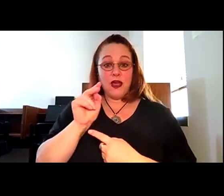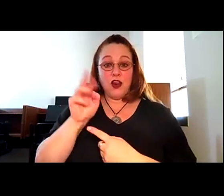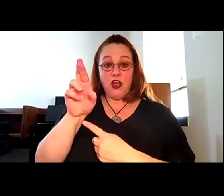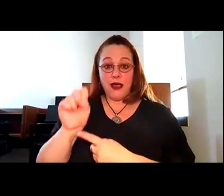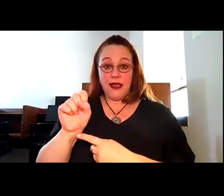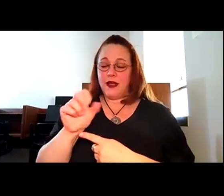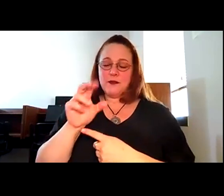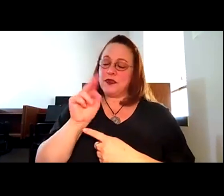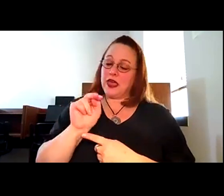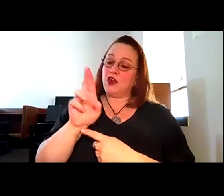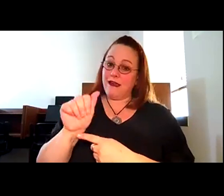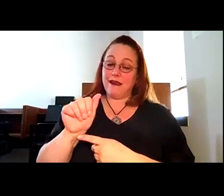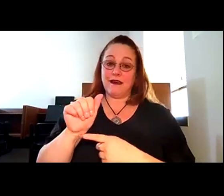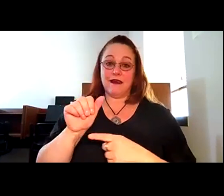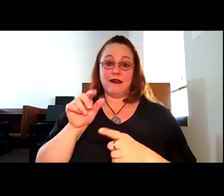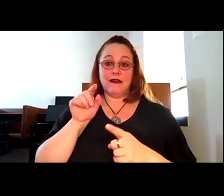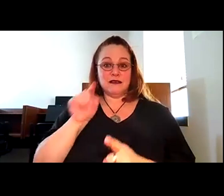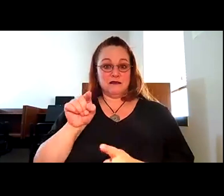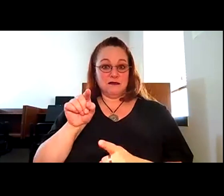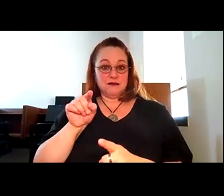Robyn Thomas: um fighting against gun regulation.